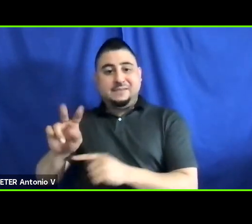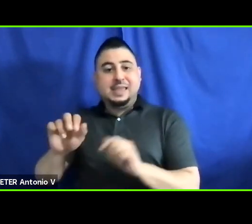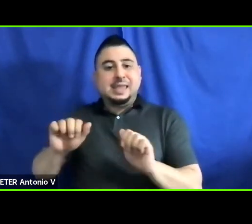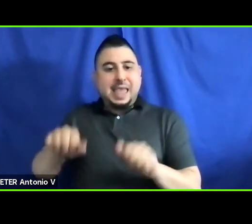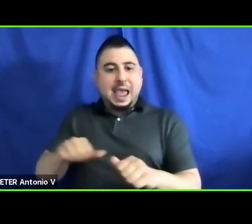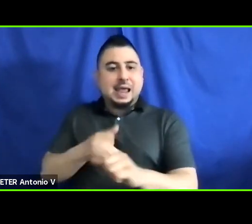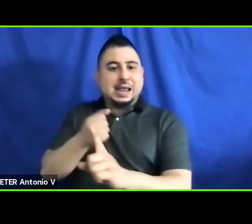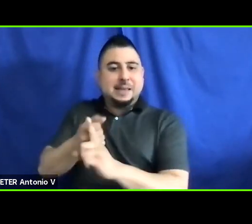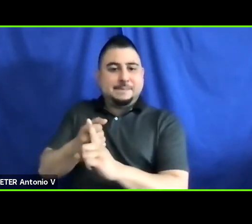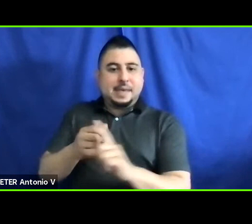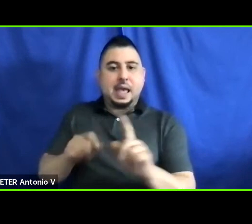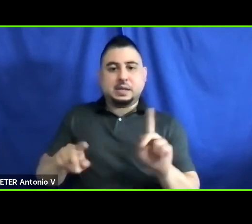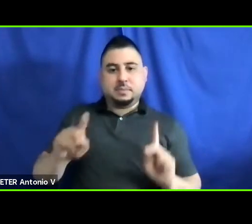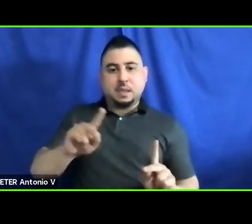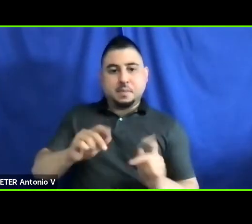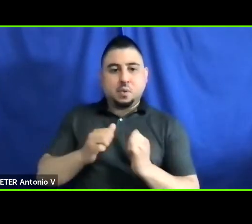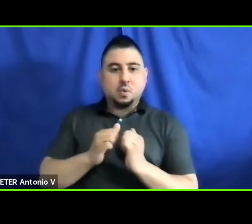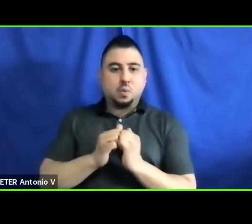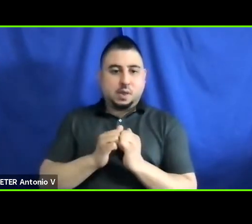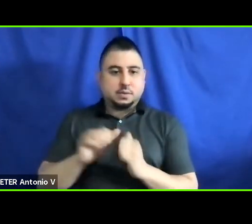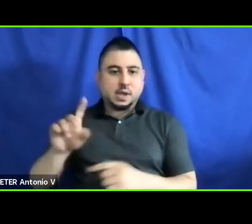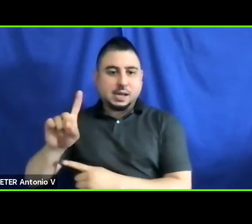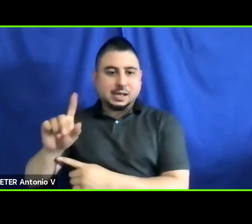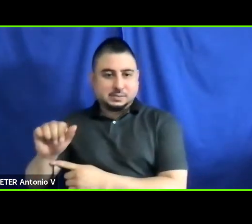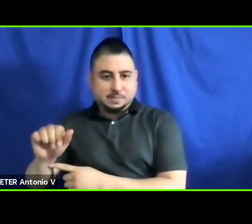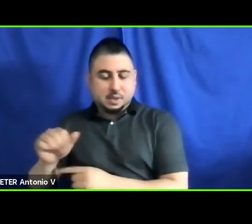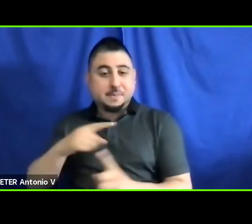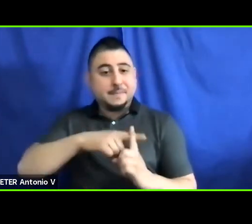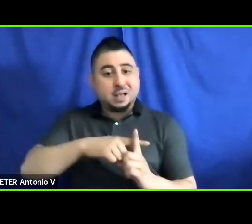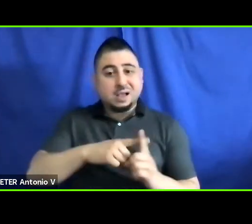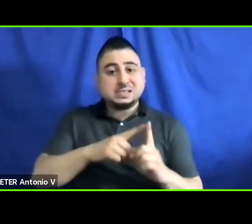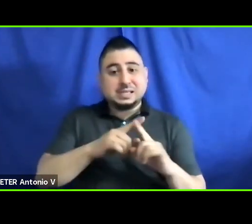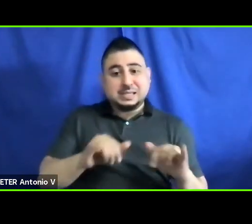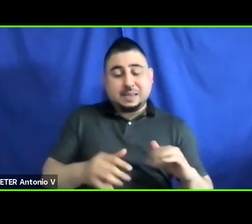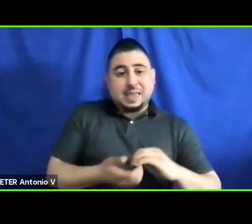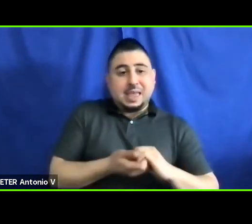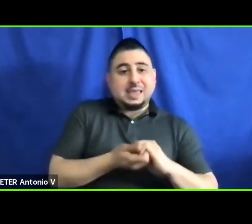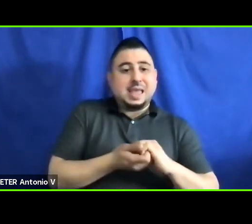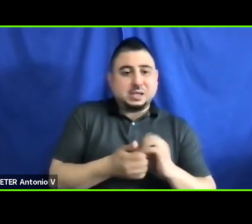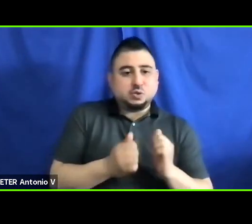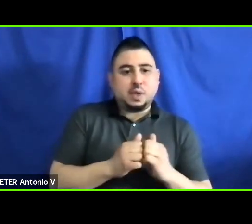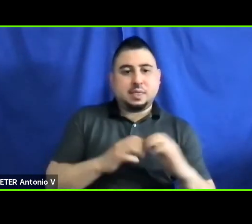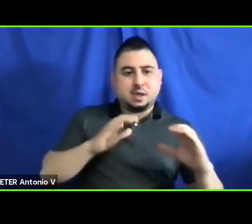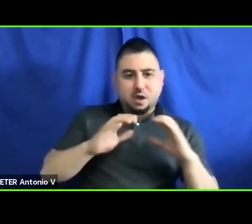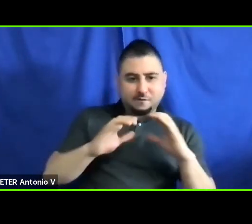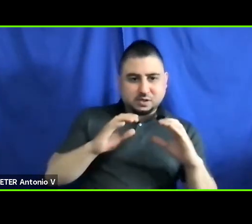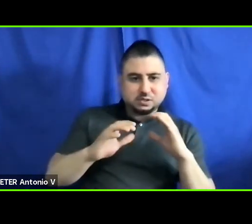with disabilities. But we also want to be engaged in the conversation so that people